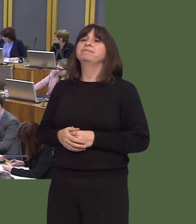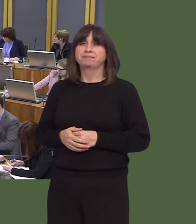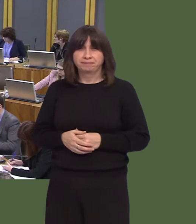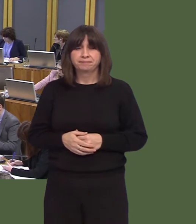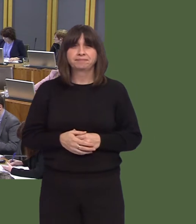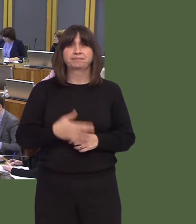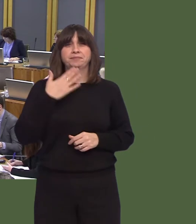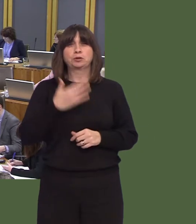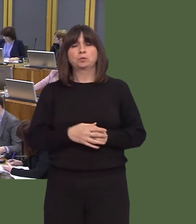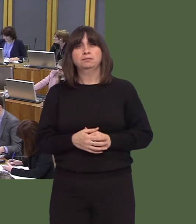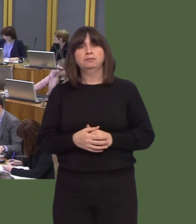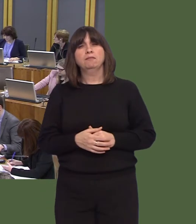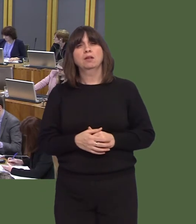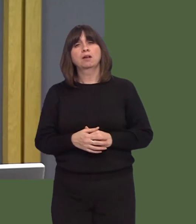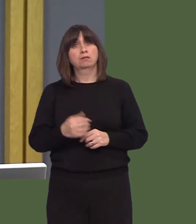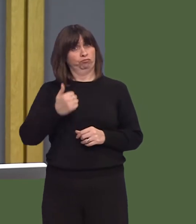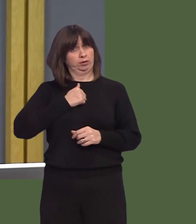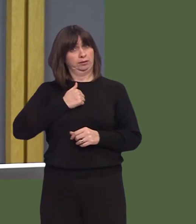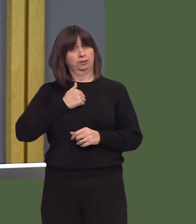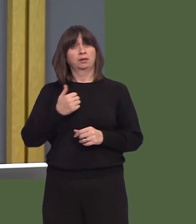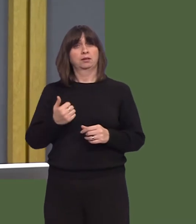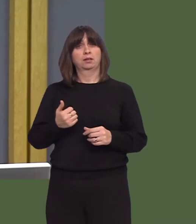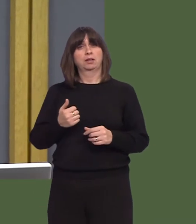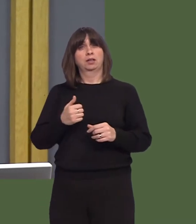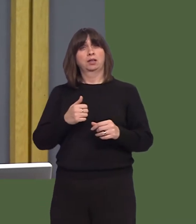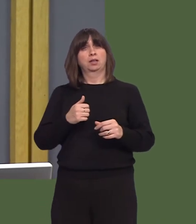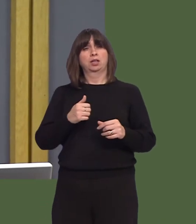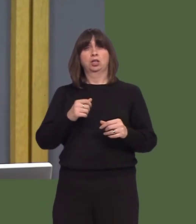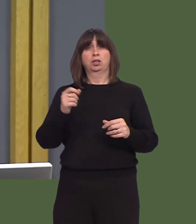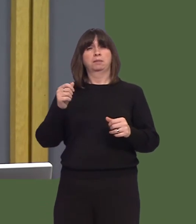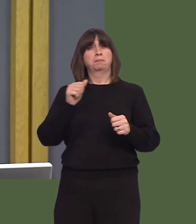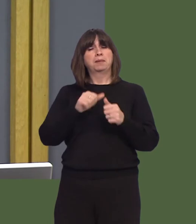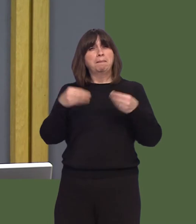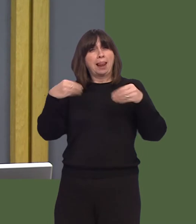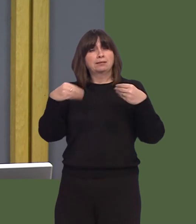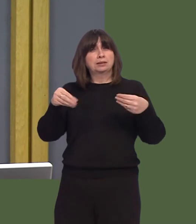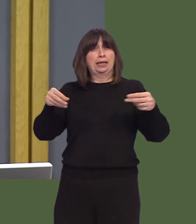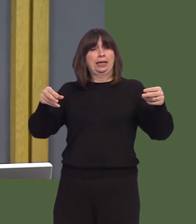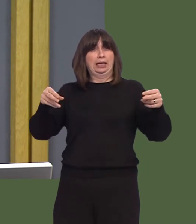I'm sure the First Minister would agree that stopping the use of plastic to begin with